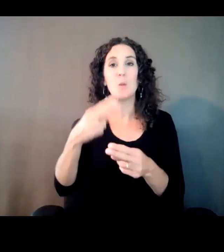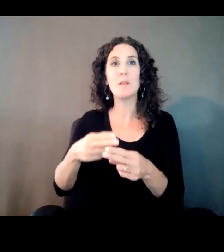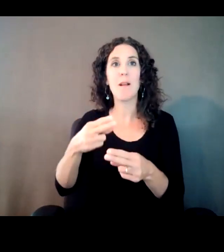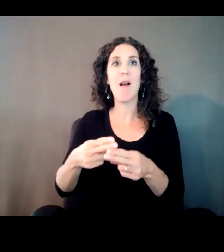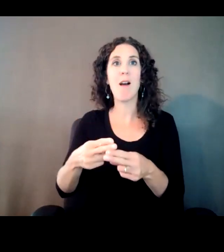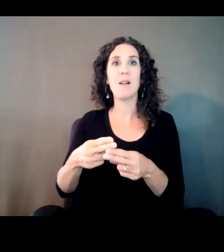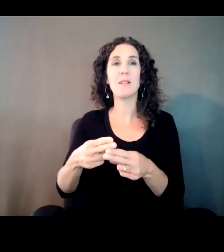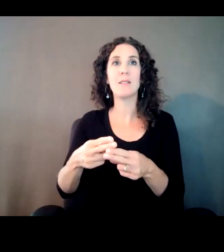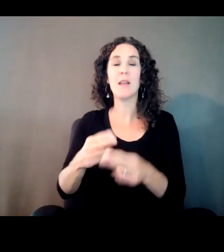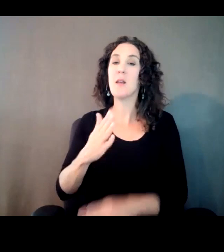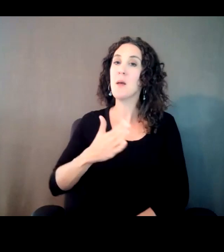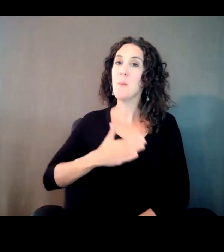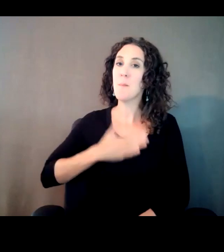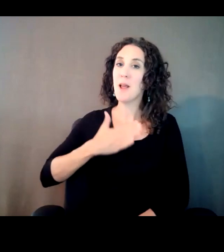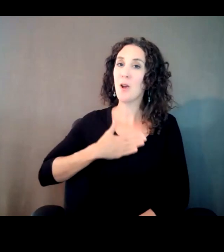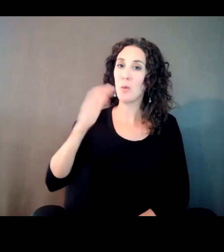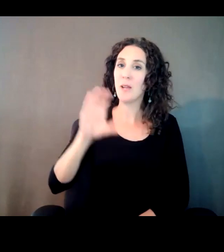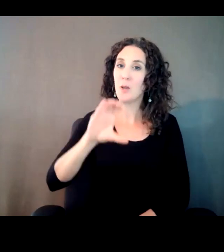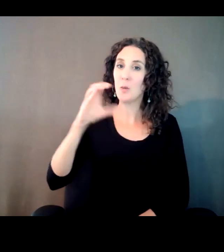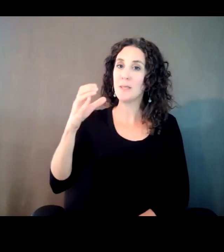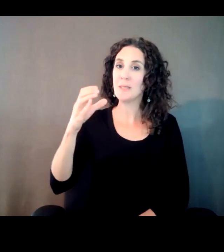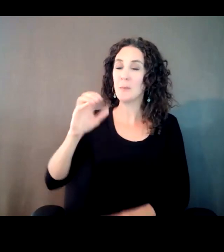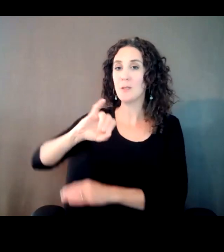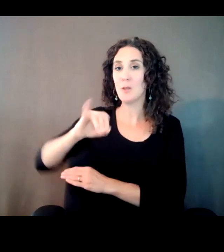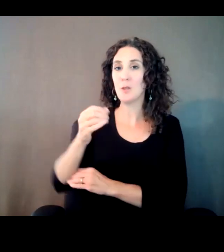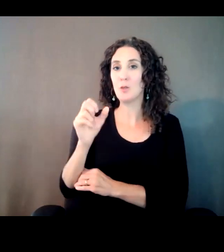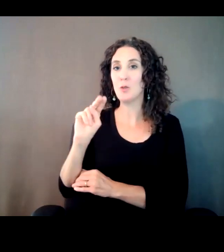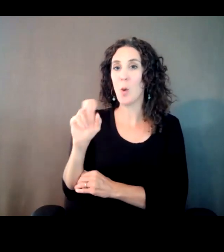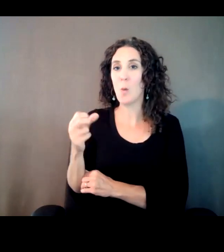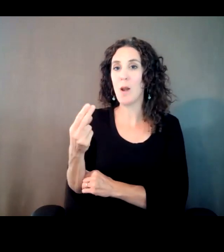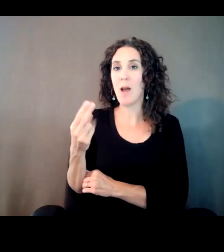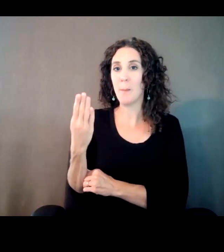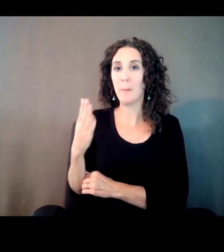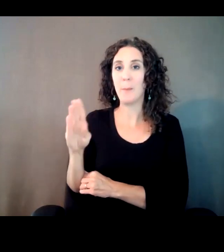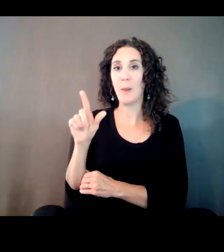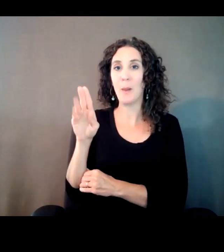"Merry Christmas Jonah Blue." And it was also one of the first songs I did